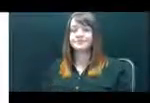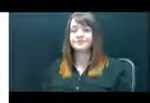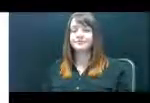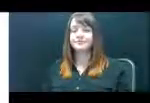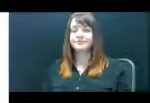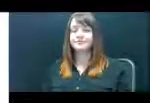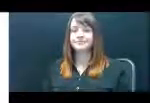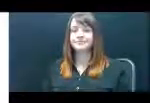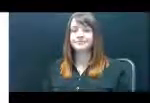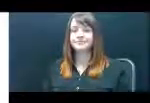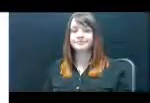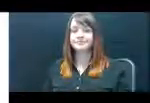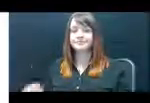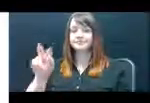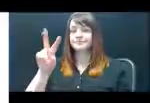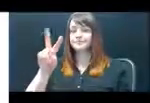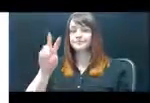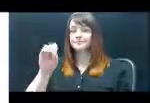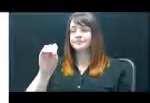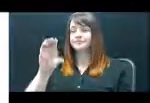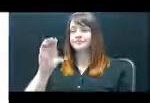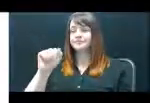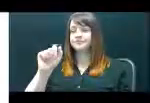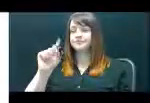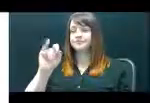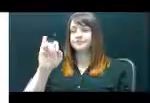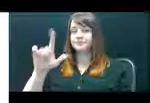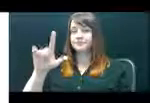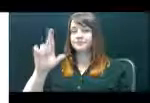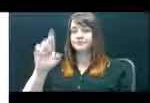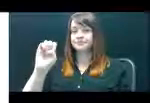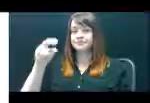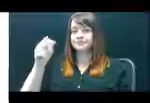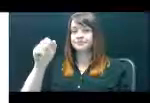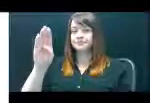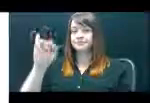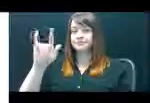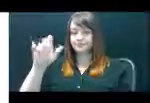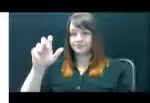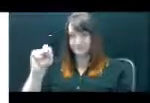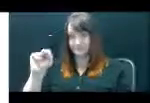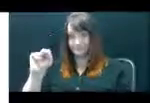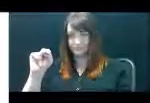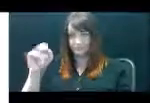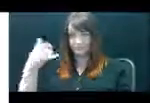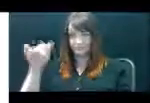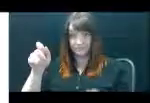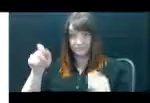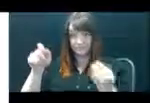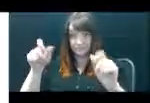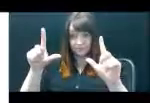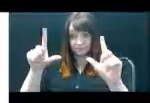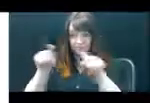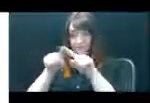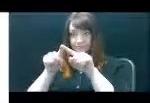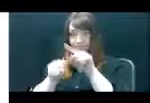rehabilitation topics. The field is highlighted in yellow and enlarged in the oval on the